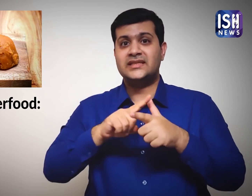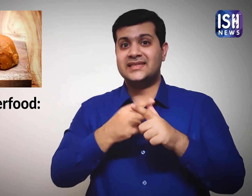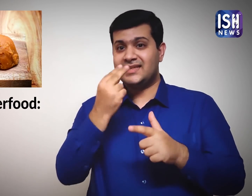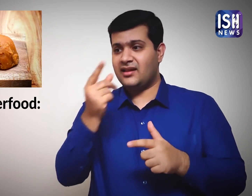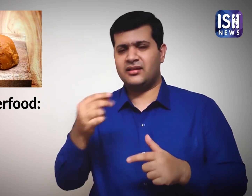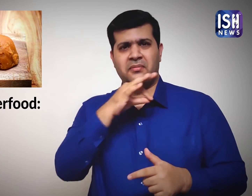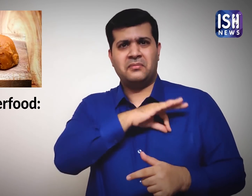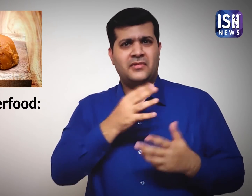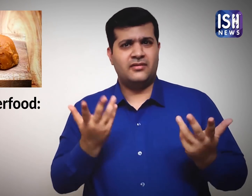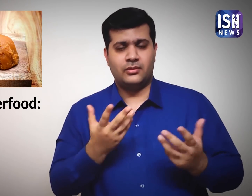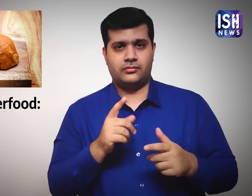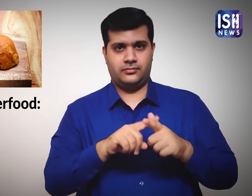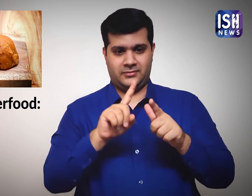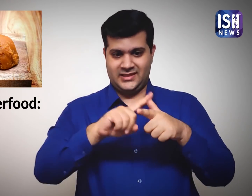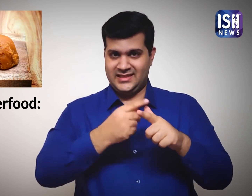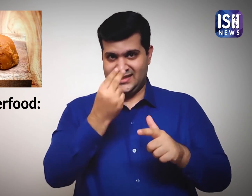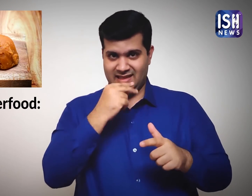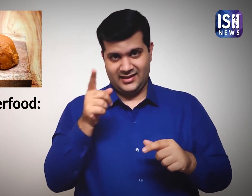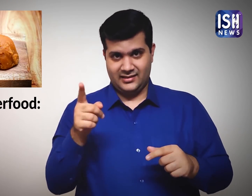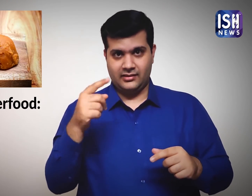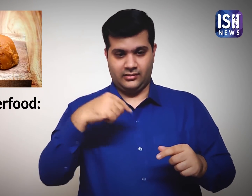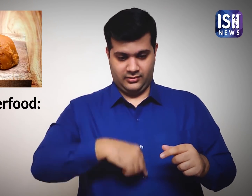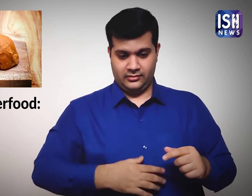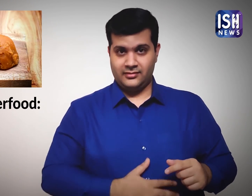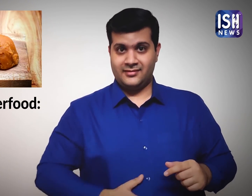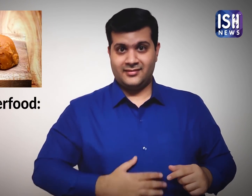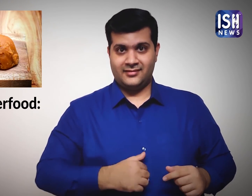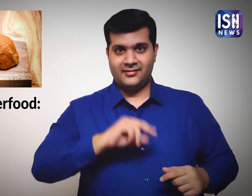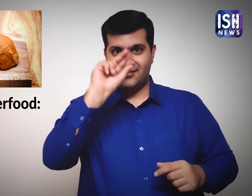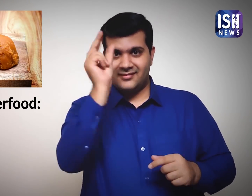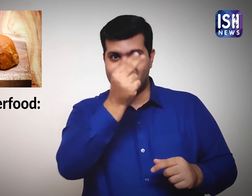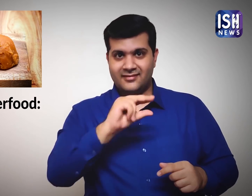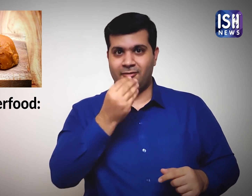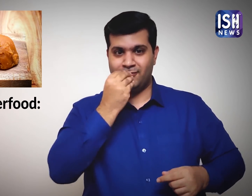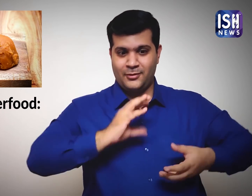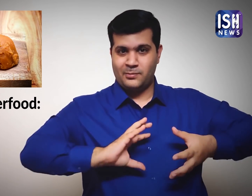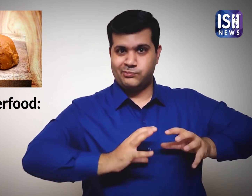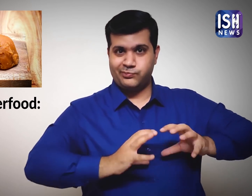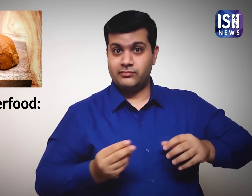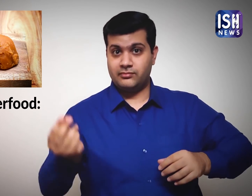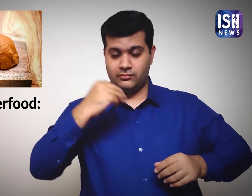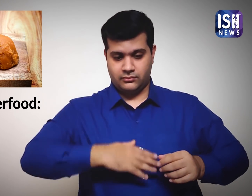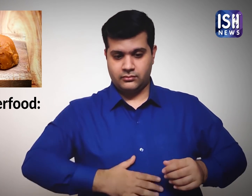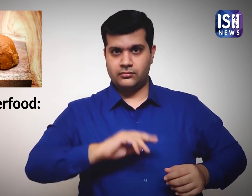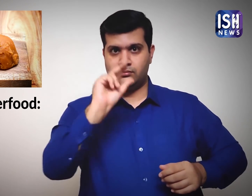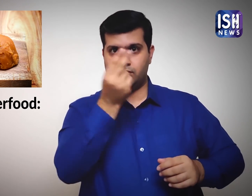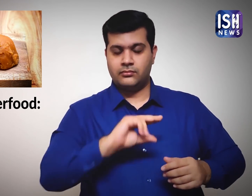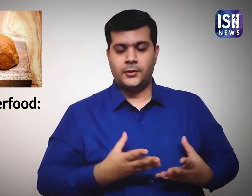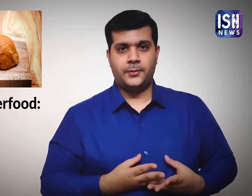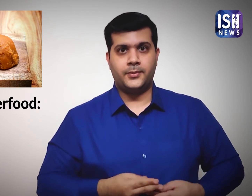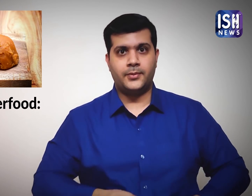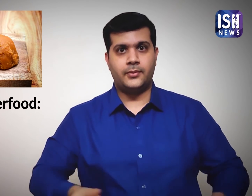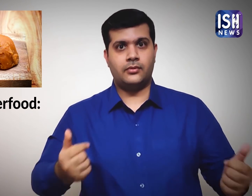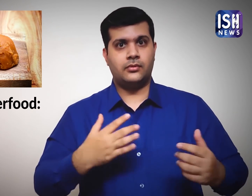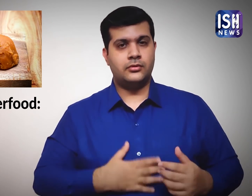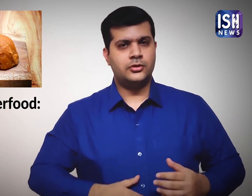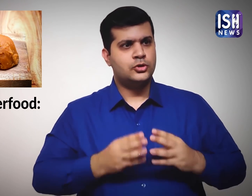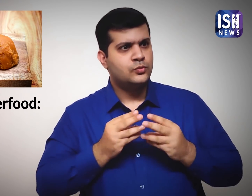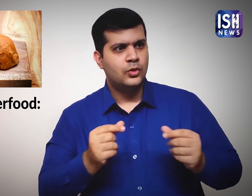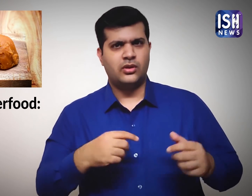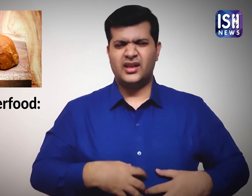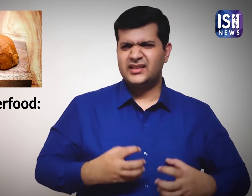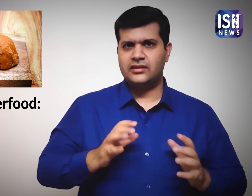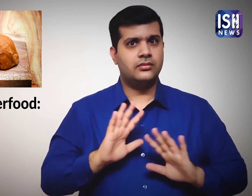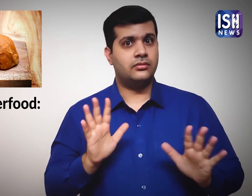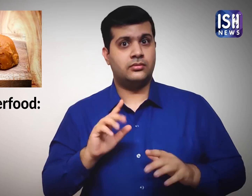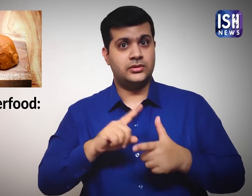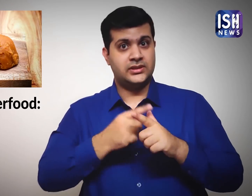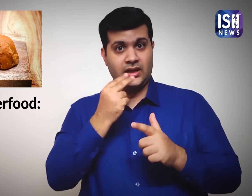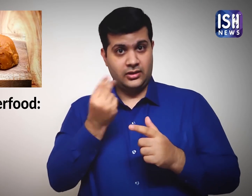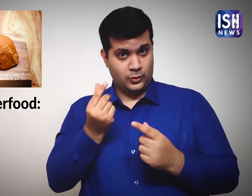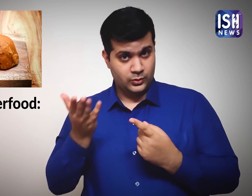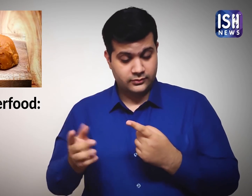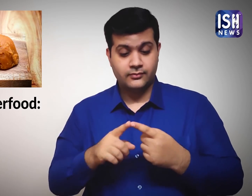It works as a digestive and improves digestion.